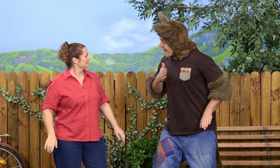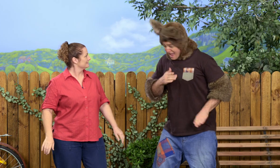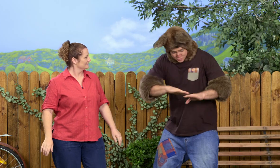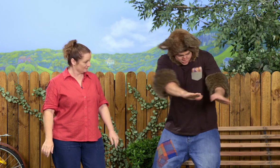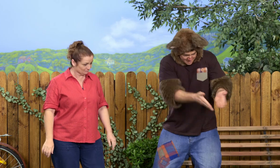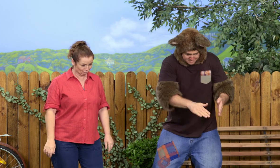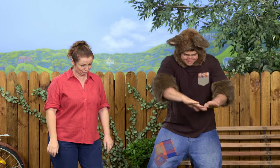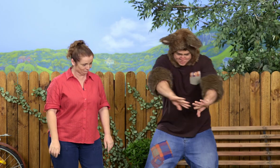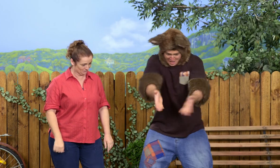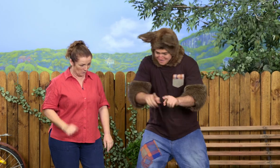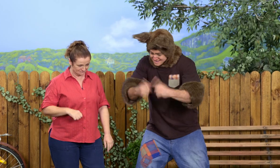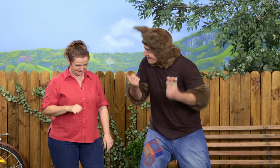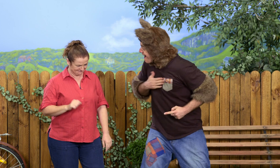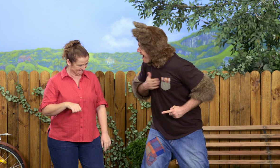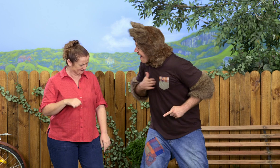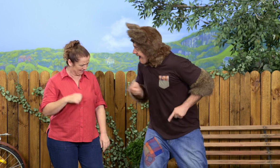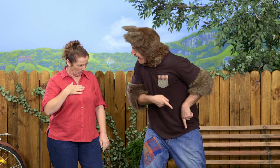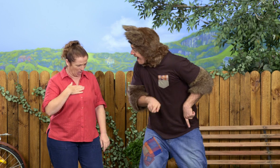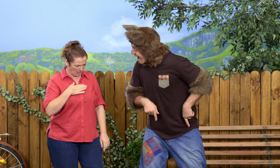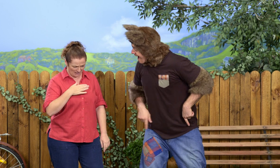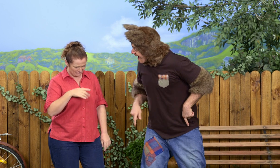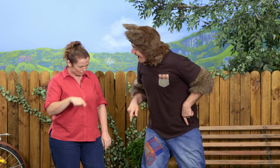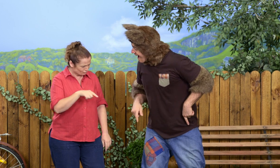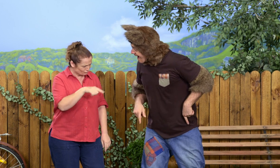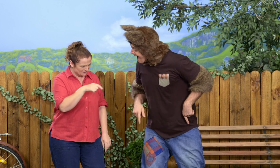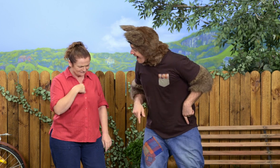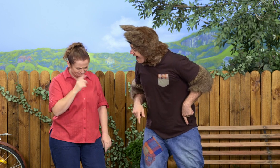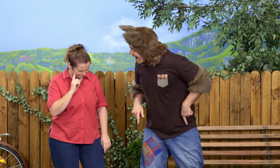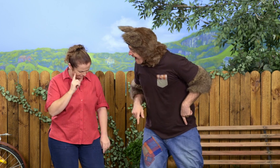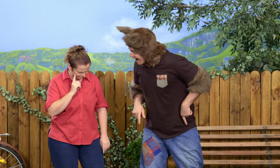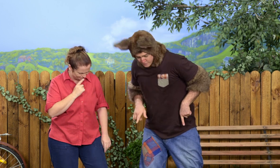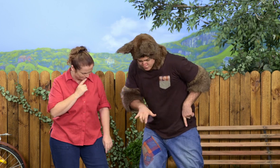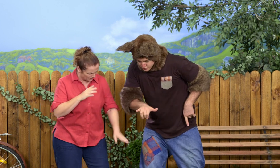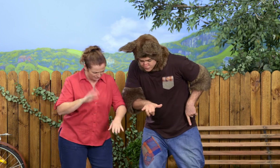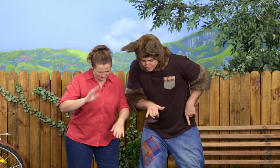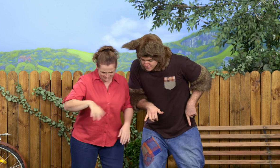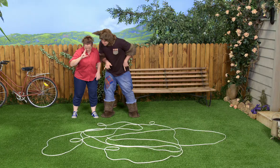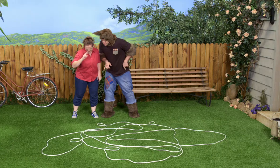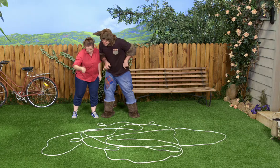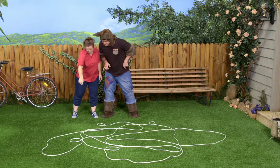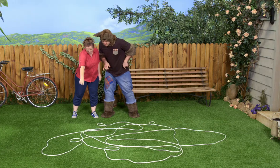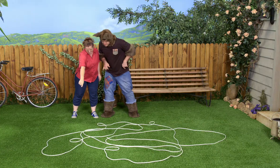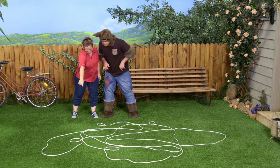Sally, do you like the shapes I've made here? Yes, I do like them. I think...that one there.